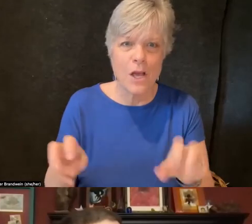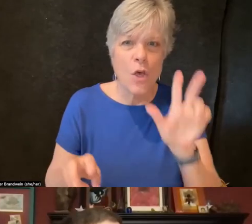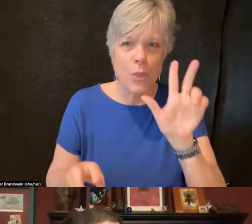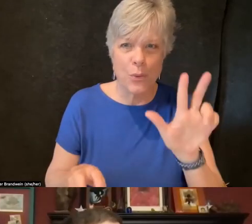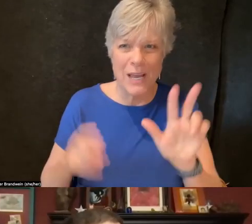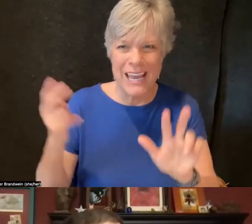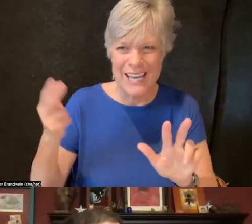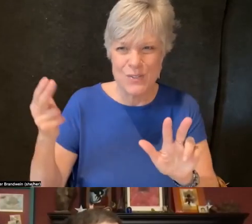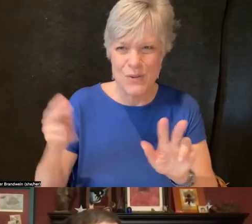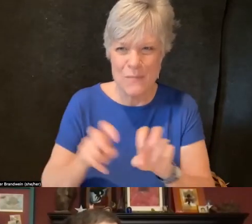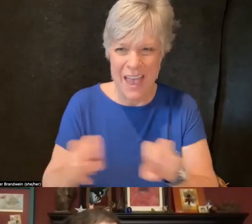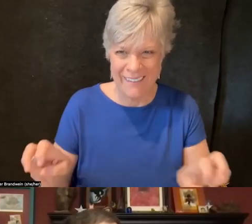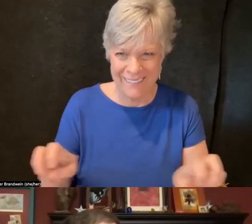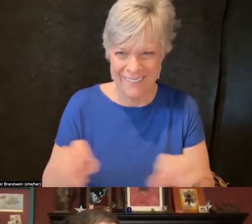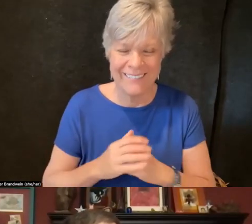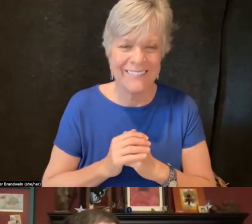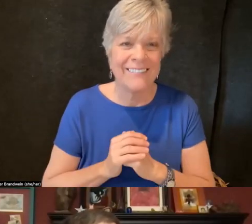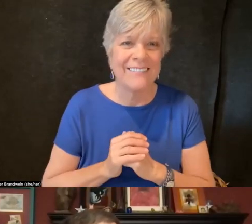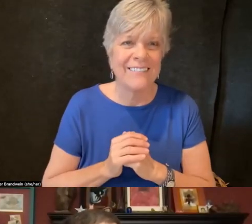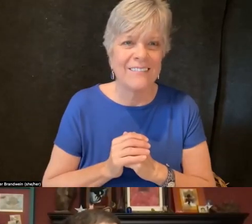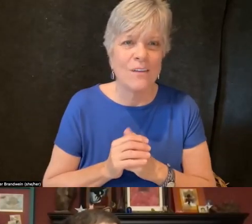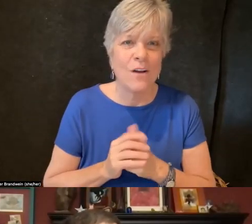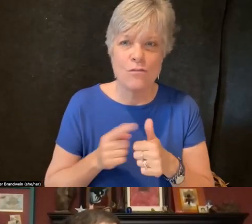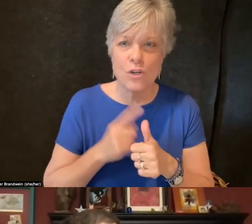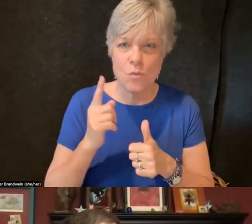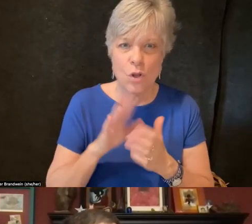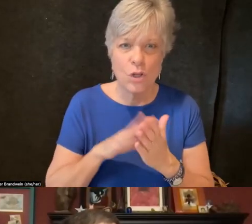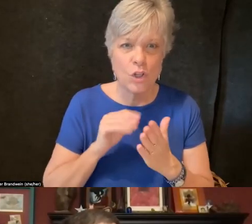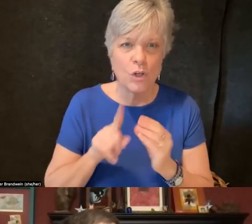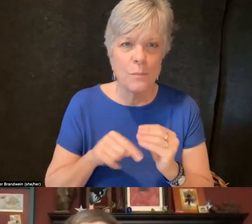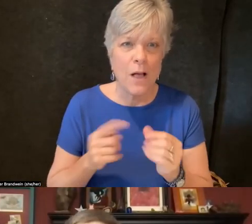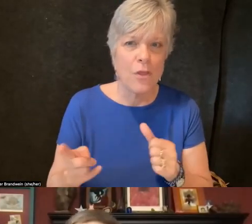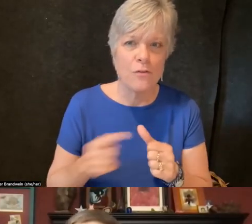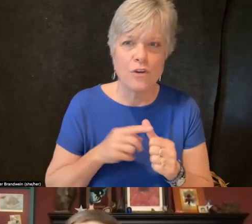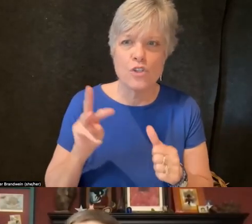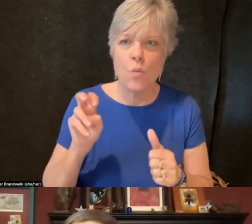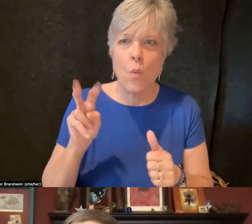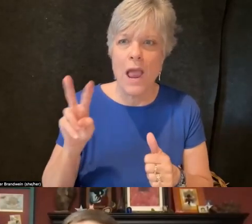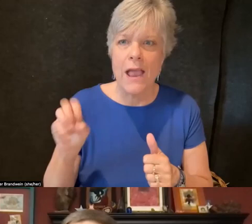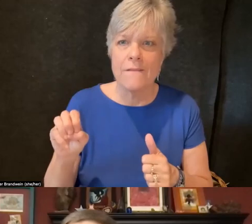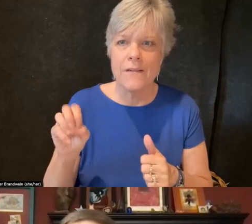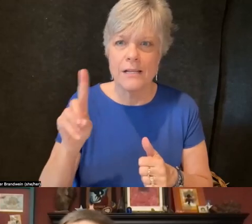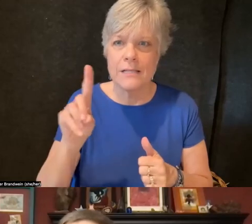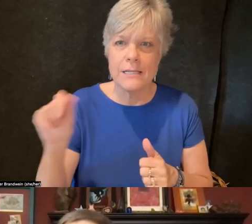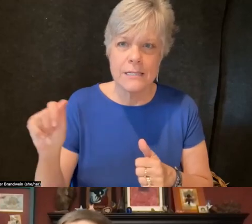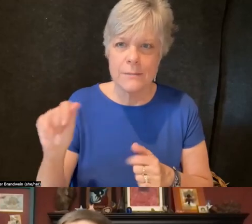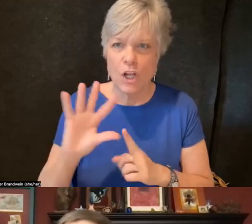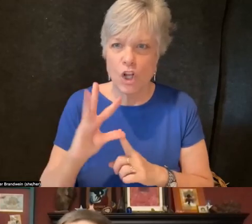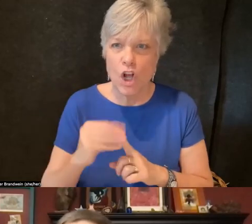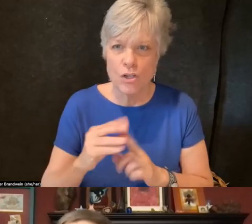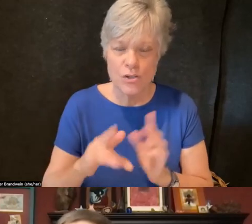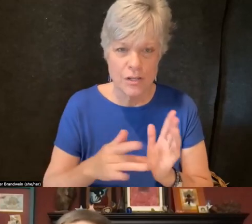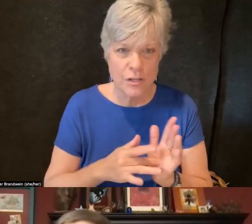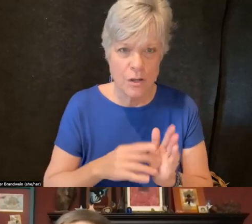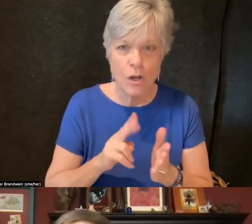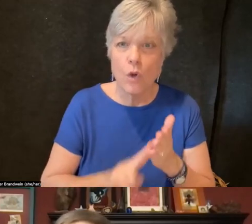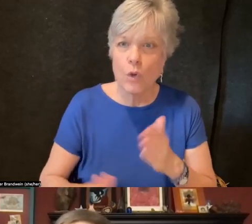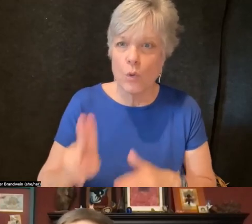So the first one, where we'll learn about the first wave of Disability Cultural Centers. At the University of Minnesota Twin Cities